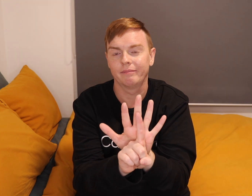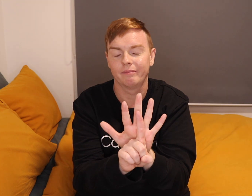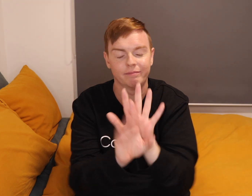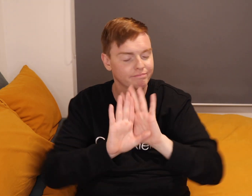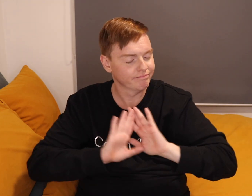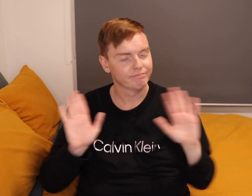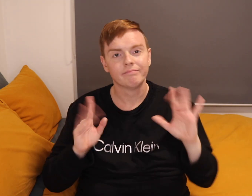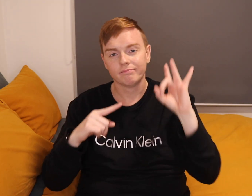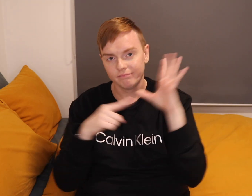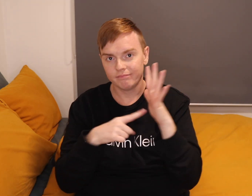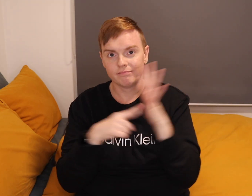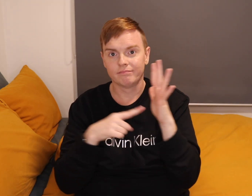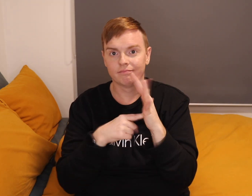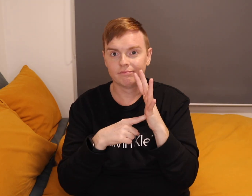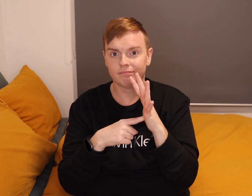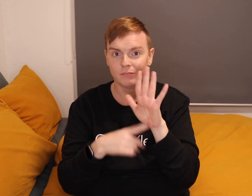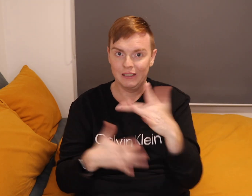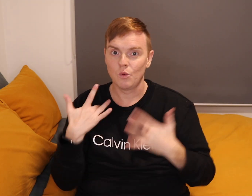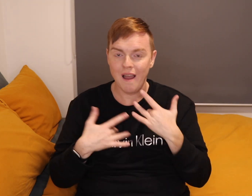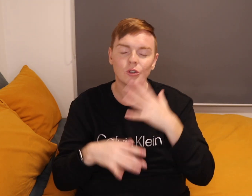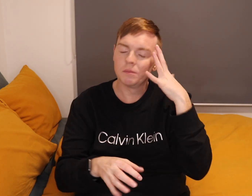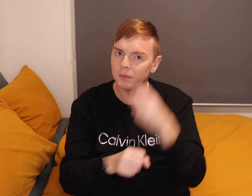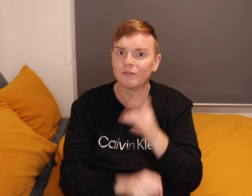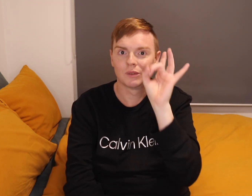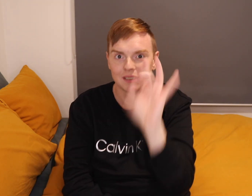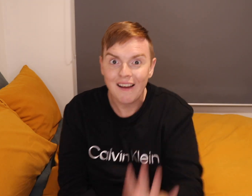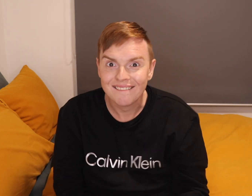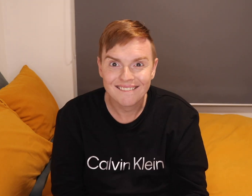It's important in your life to believe in yourself.